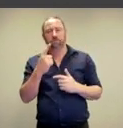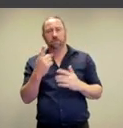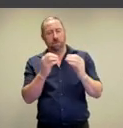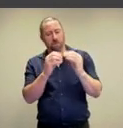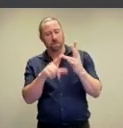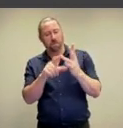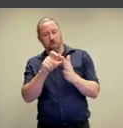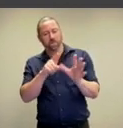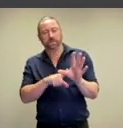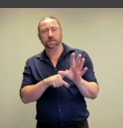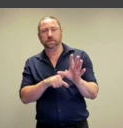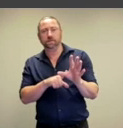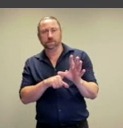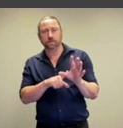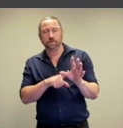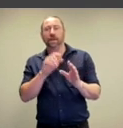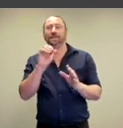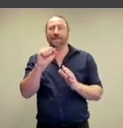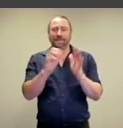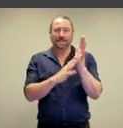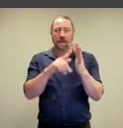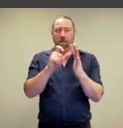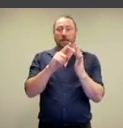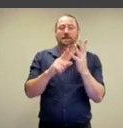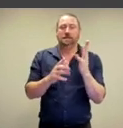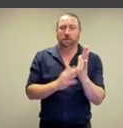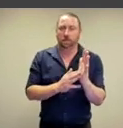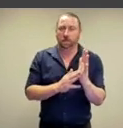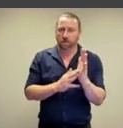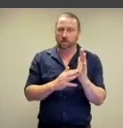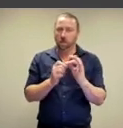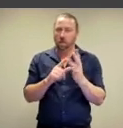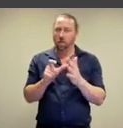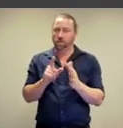saying that